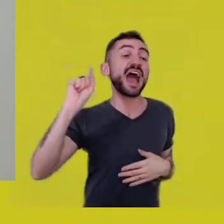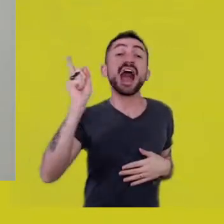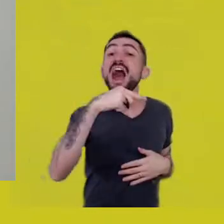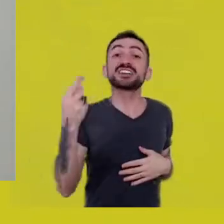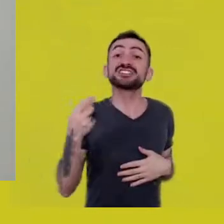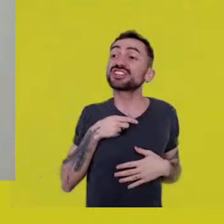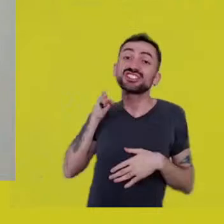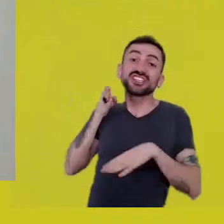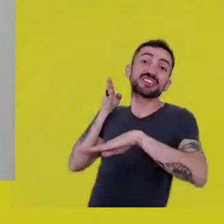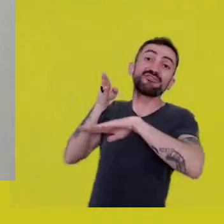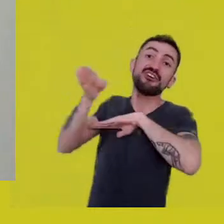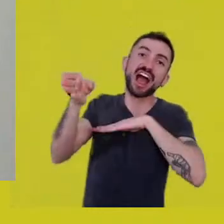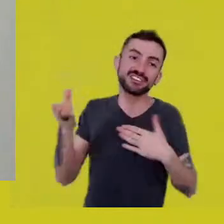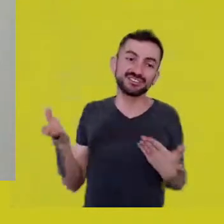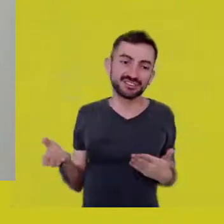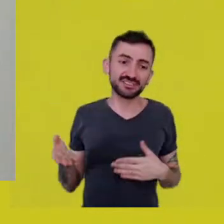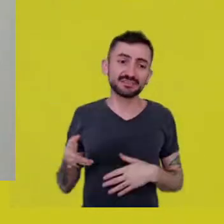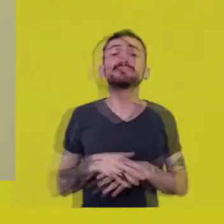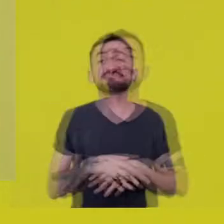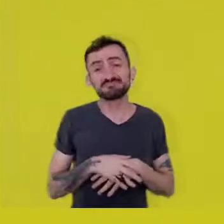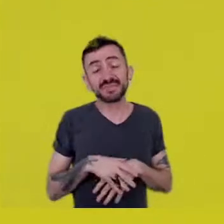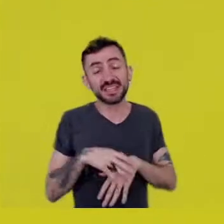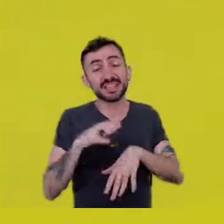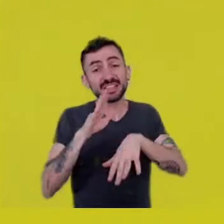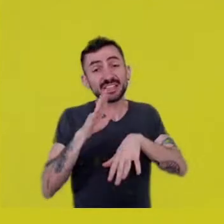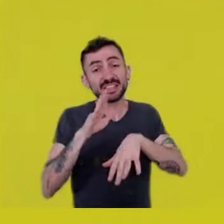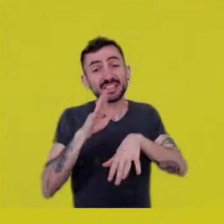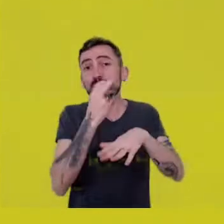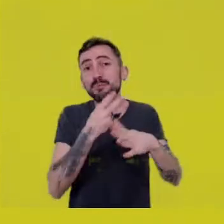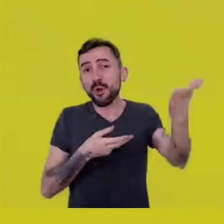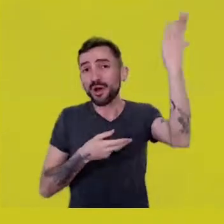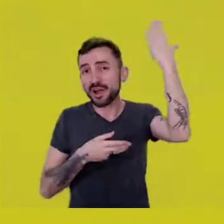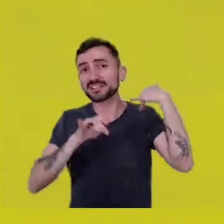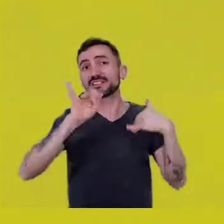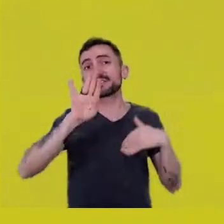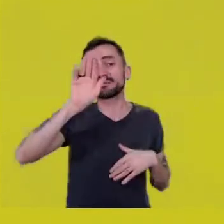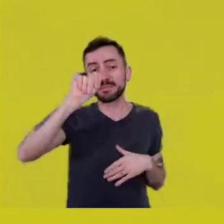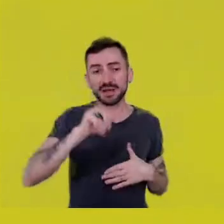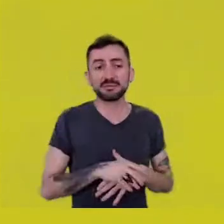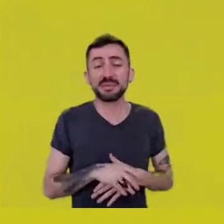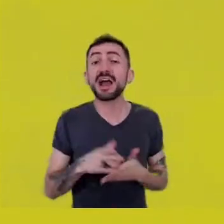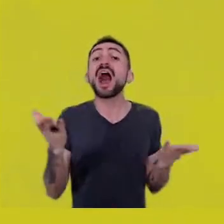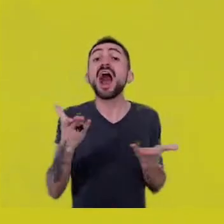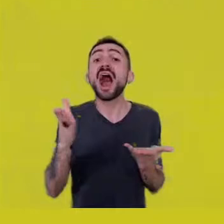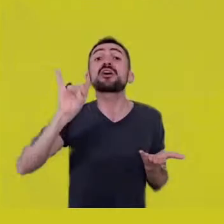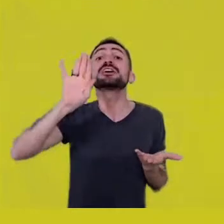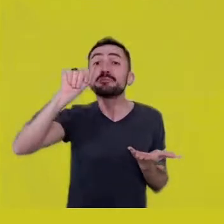Those were the days. Today, IBAMA incentives fires in the Pantanal.